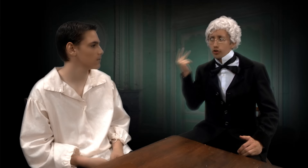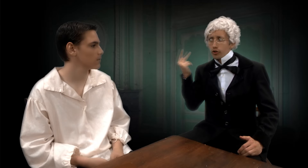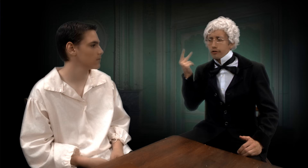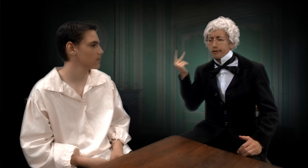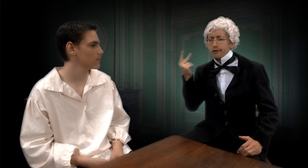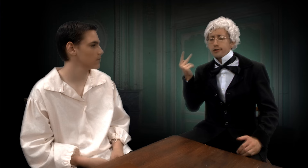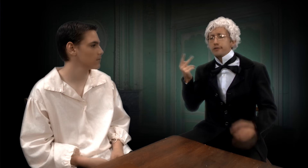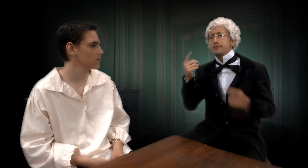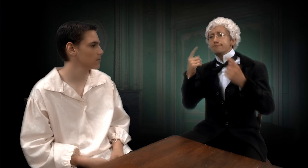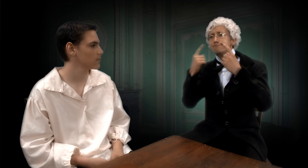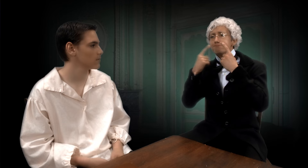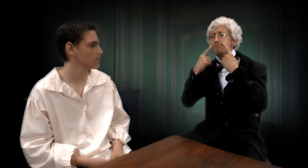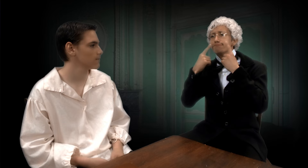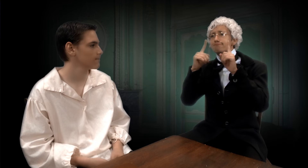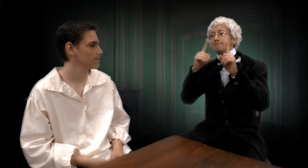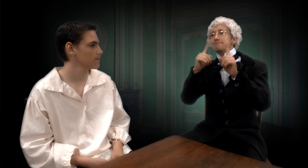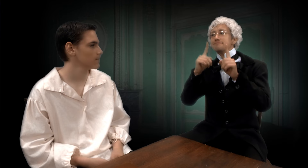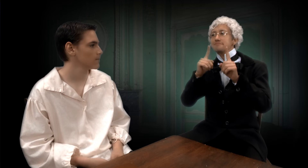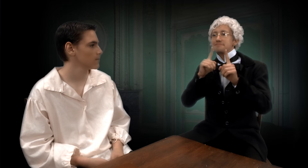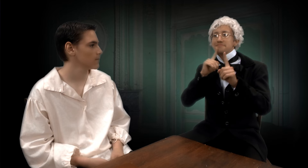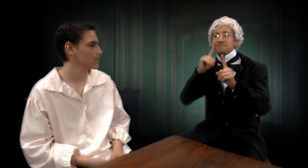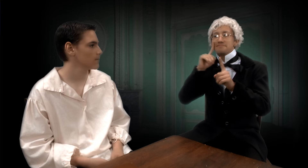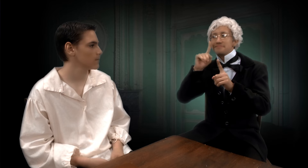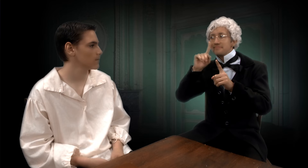Well you know that Clerc and I have successfully set up